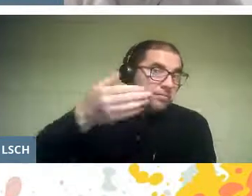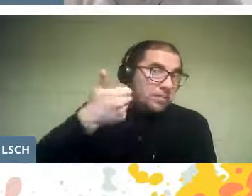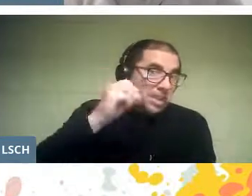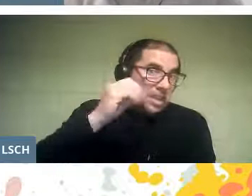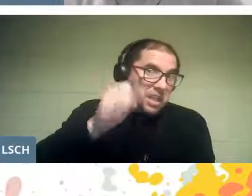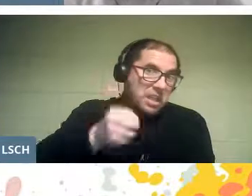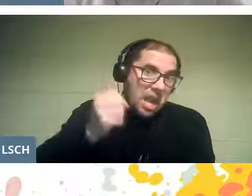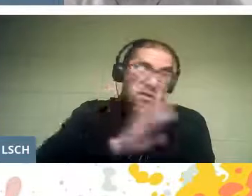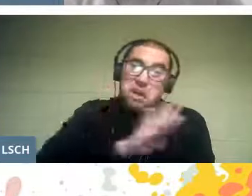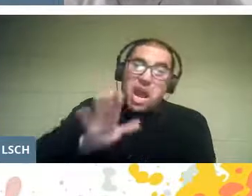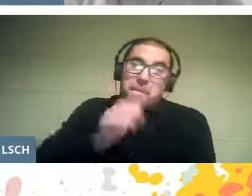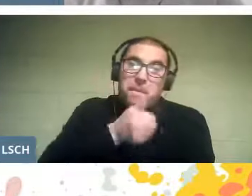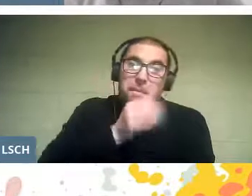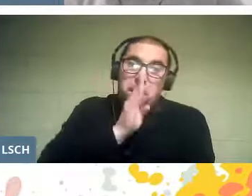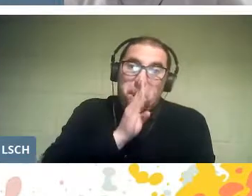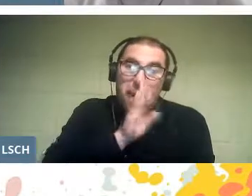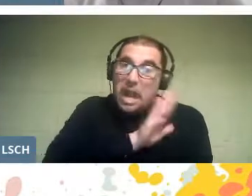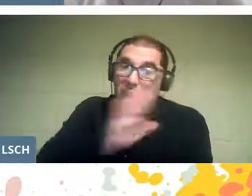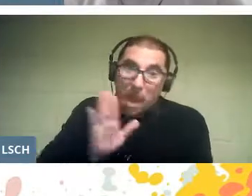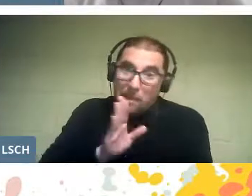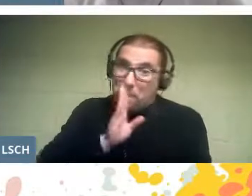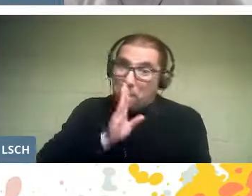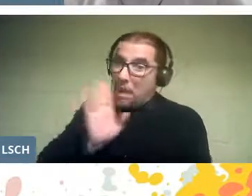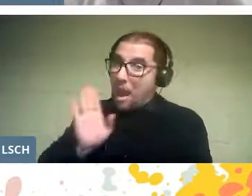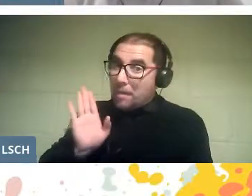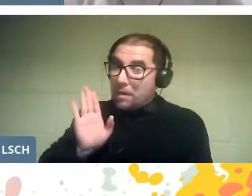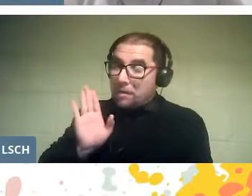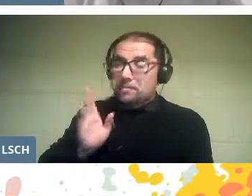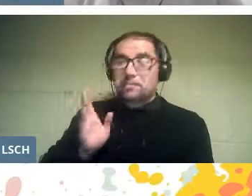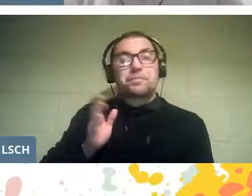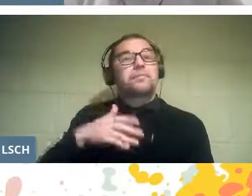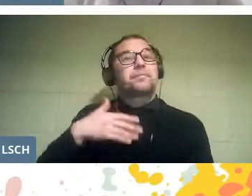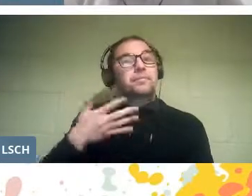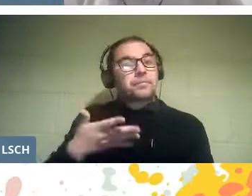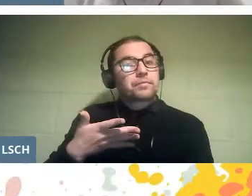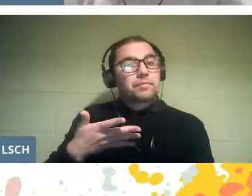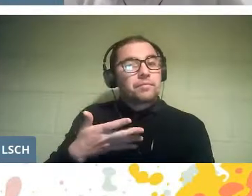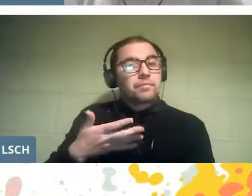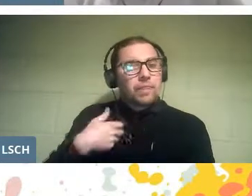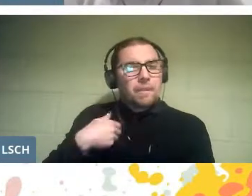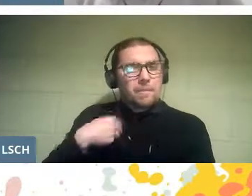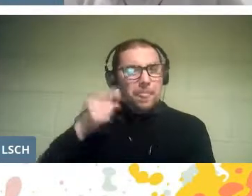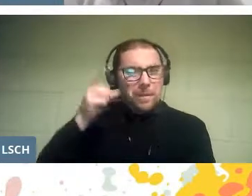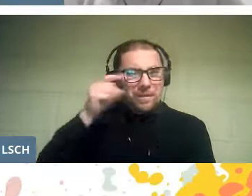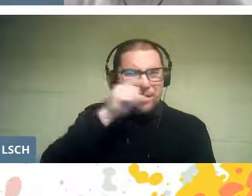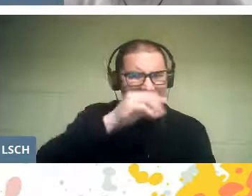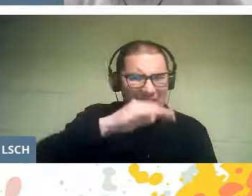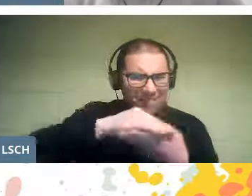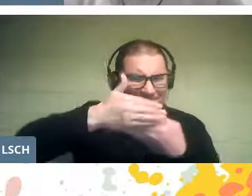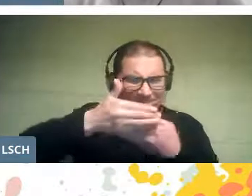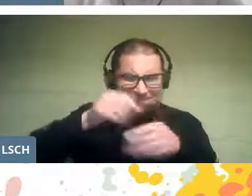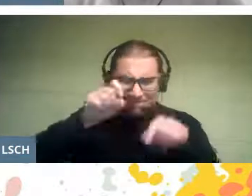and how close to the seventies, for me, the gift,